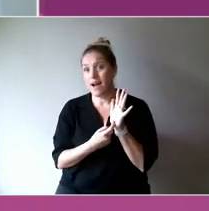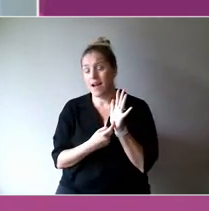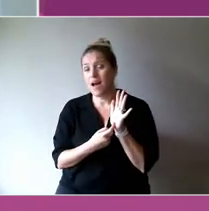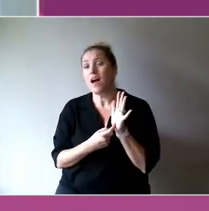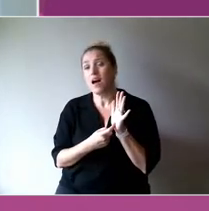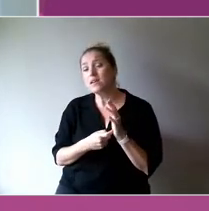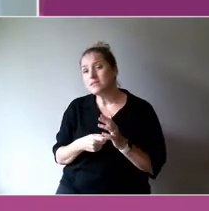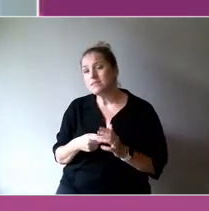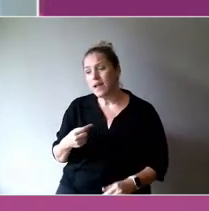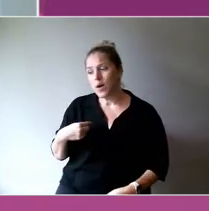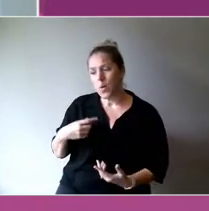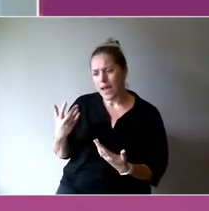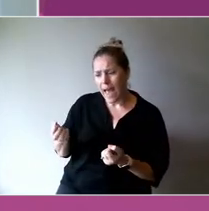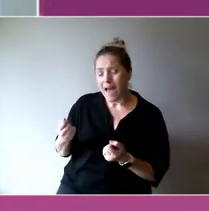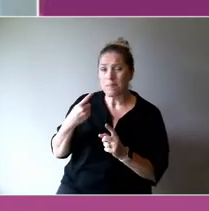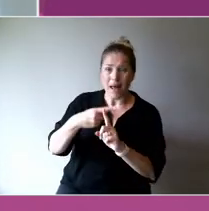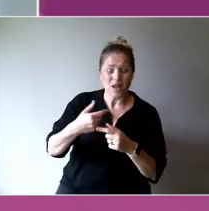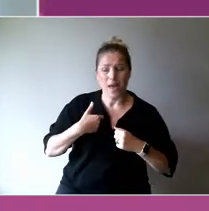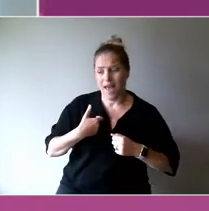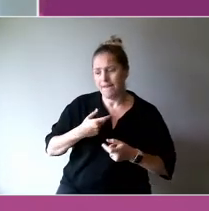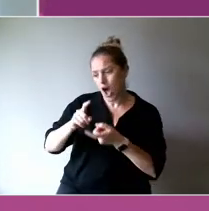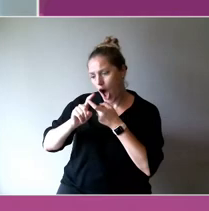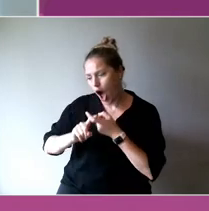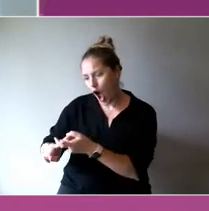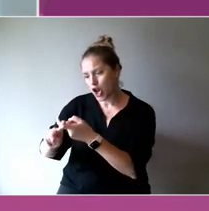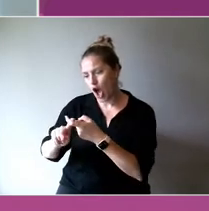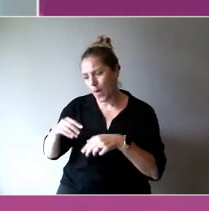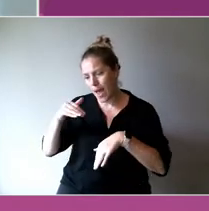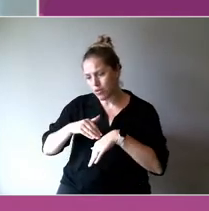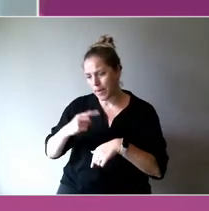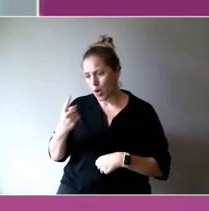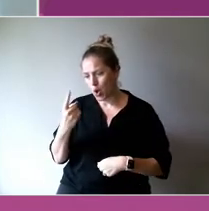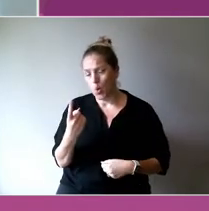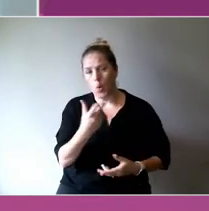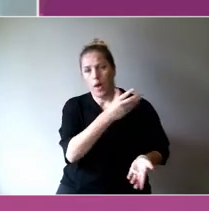the ongoing issue of who is awarding the funds, they're not necessarily Indigenous peoples